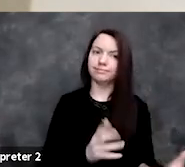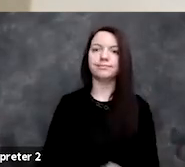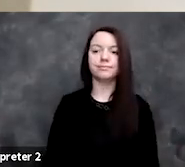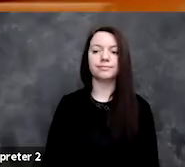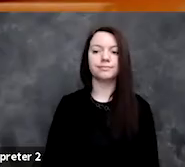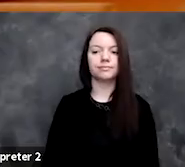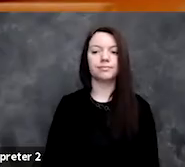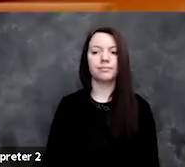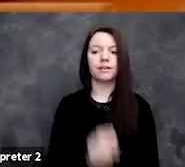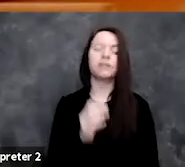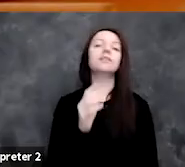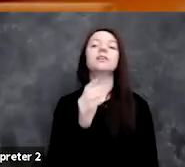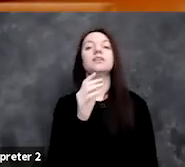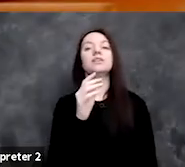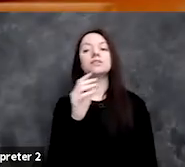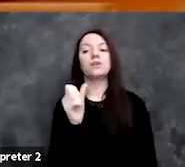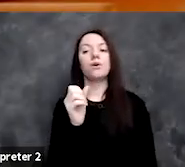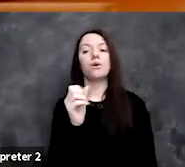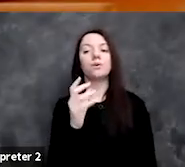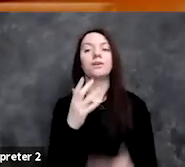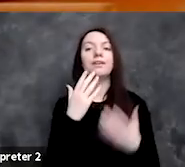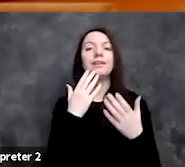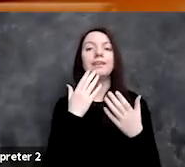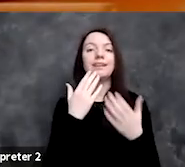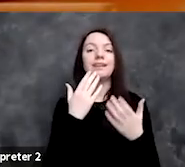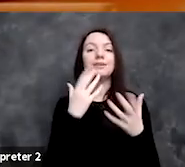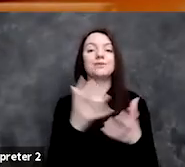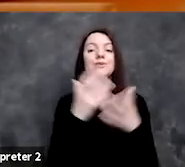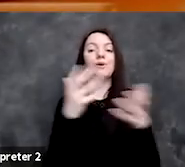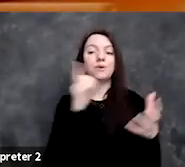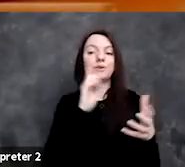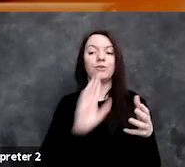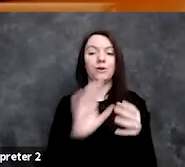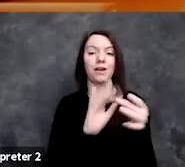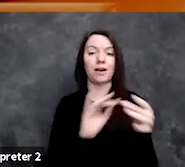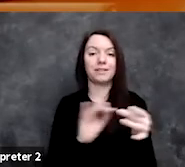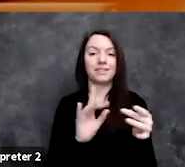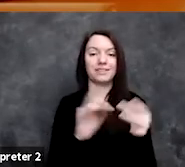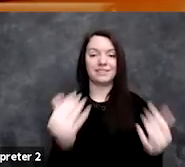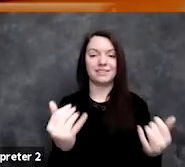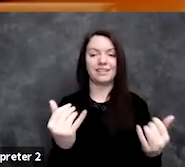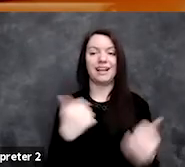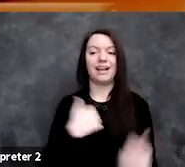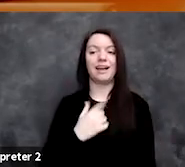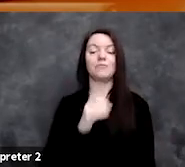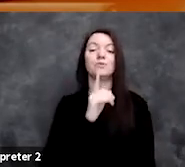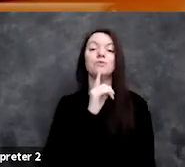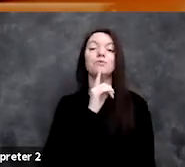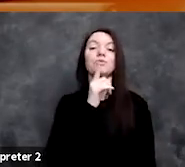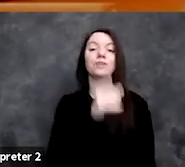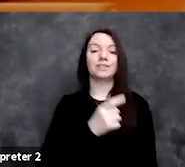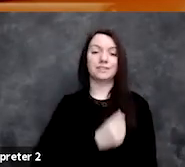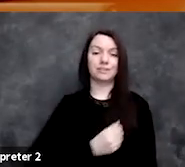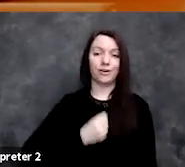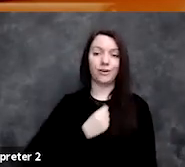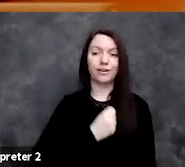So thank you so much for your commentary today. I'm really sorry to have to say